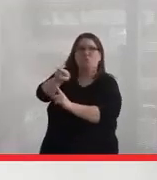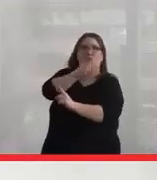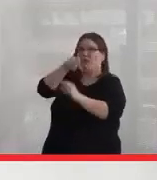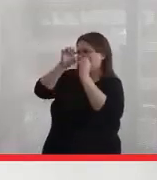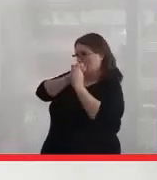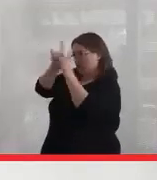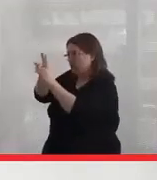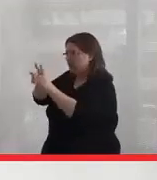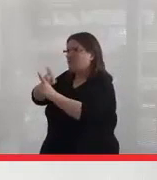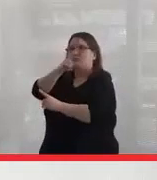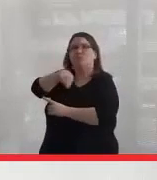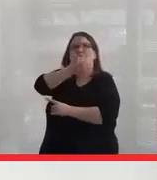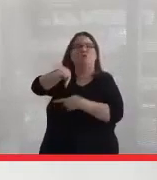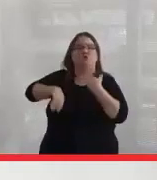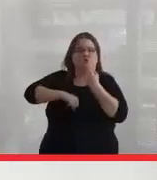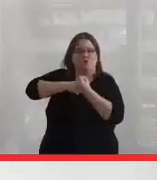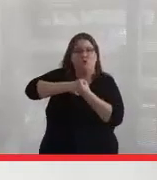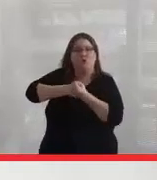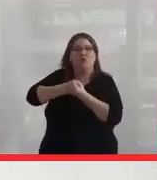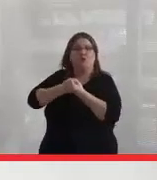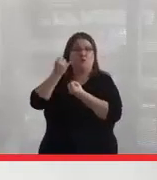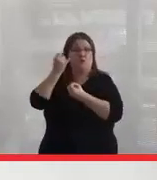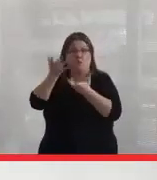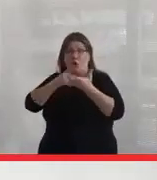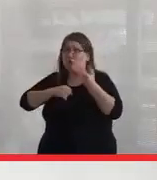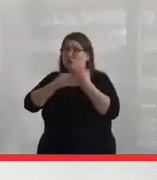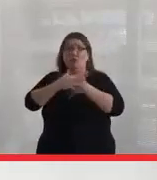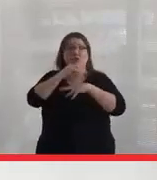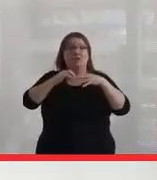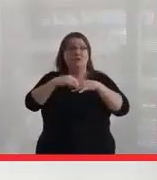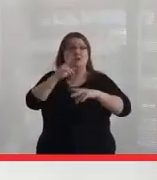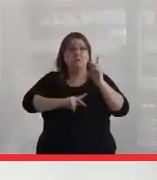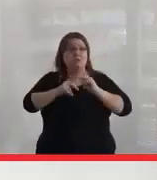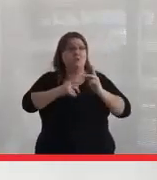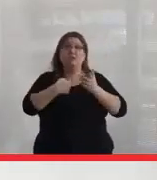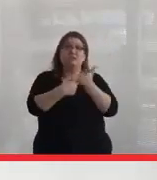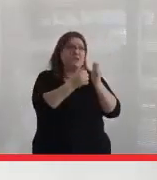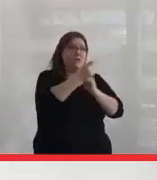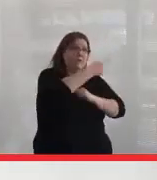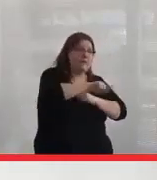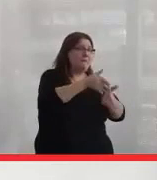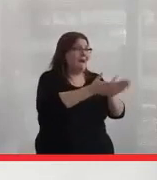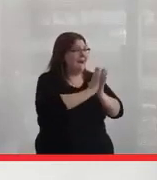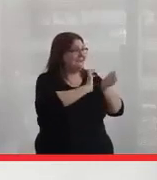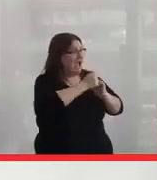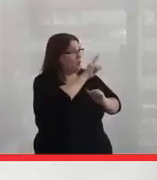to support. And if you want to support Indigenous people, to talk to them and ask how they need your support if they